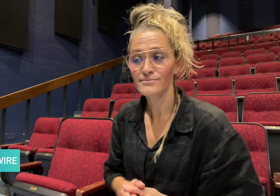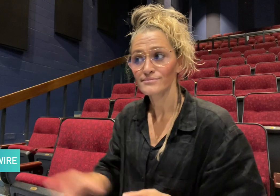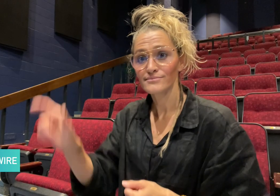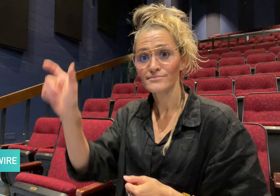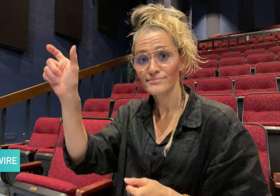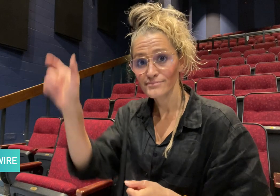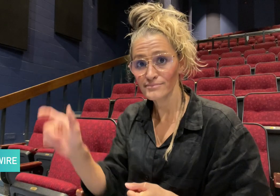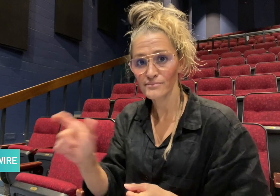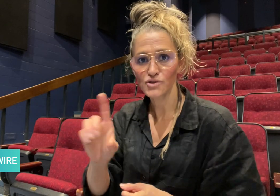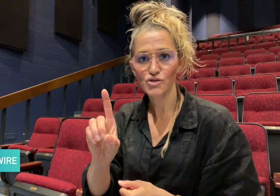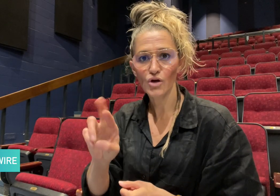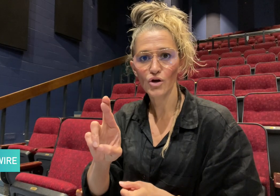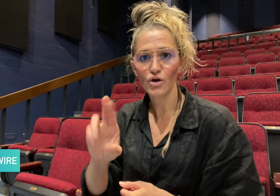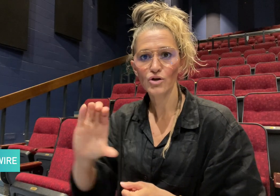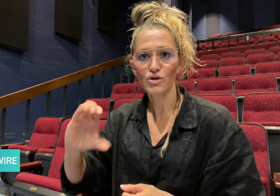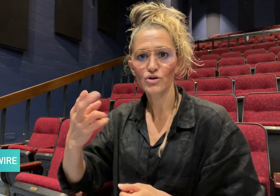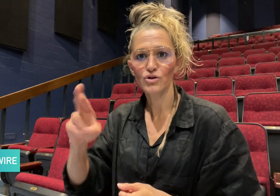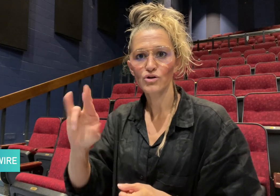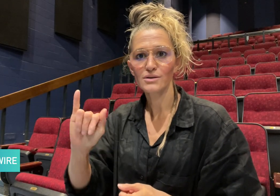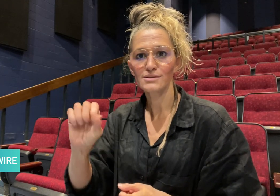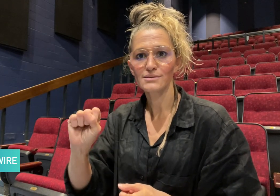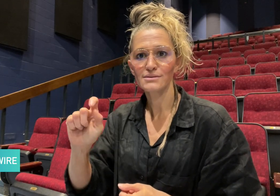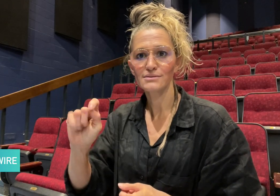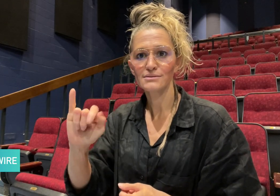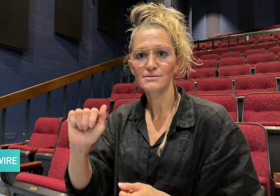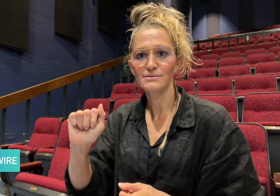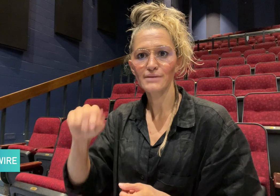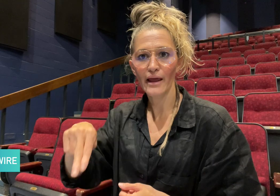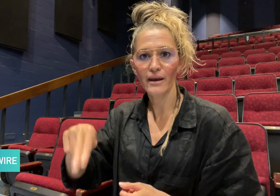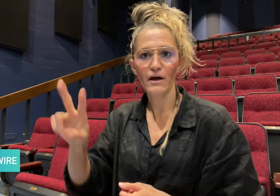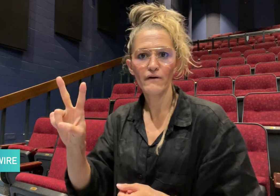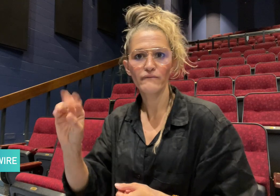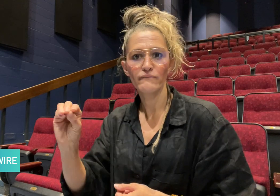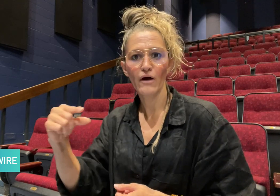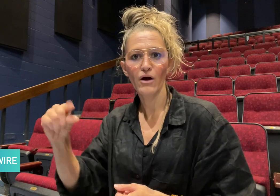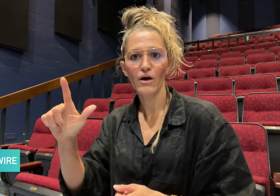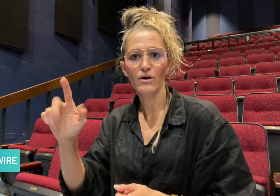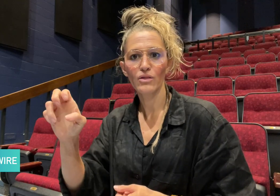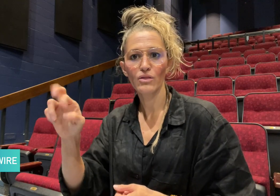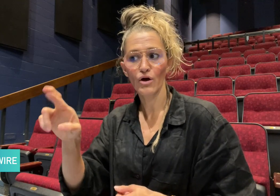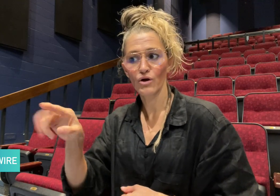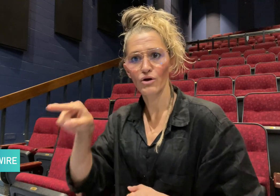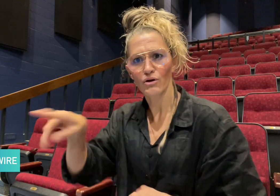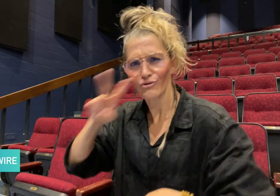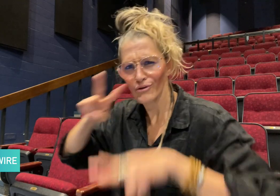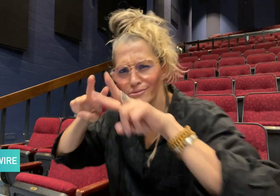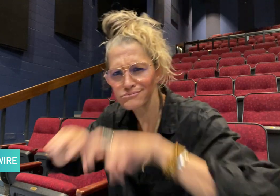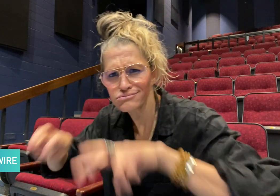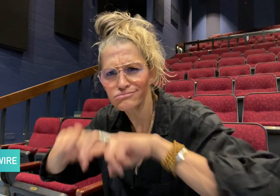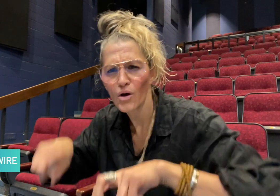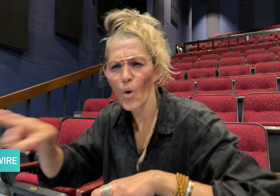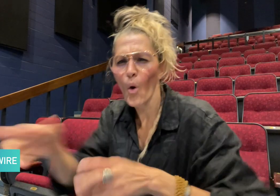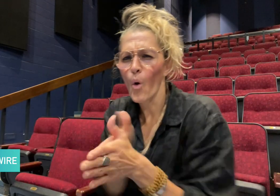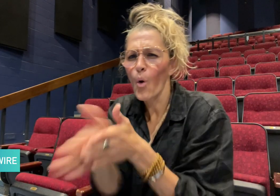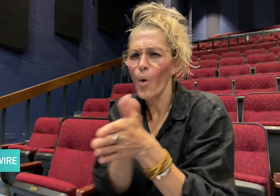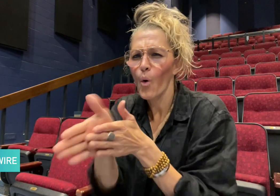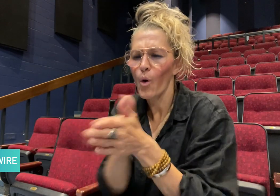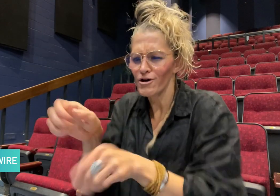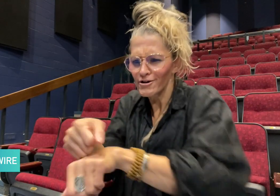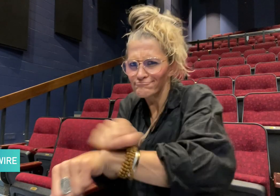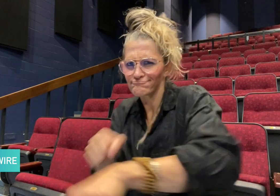This research has motivated Dr. Christian Vogler to build